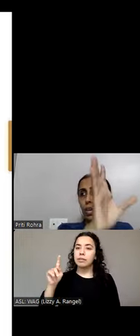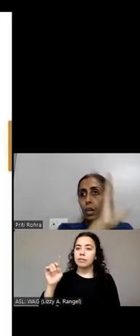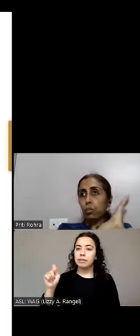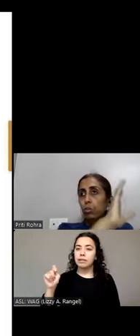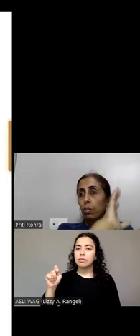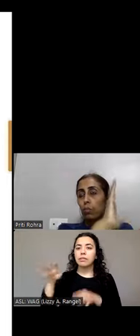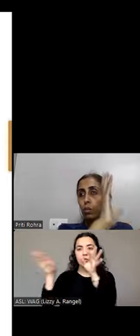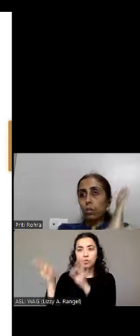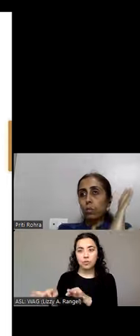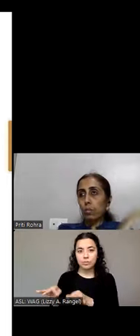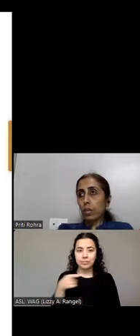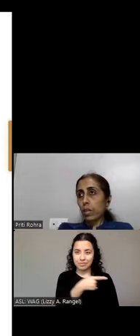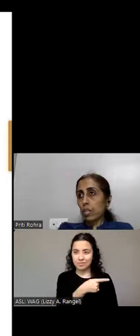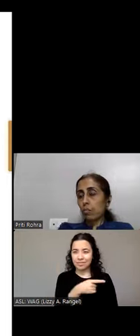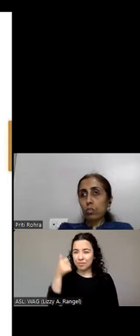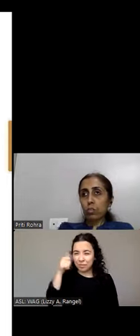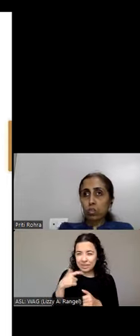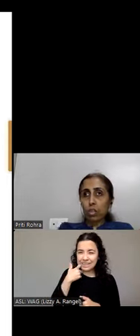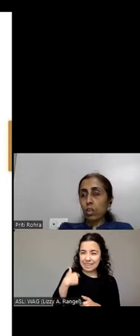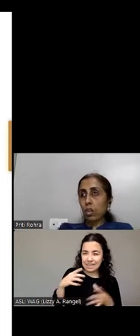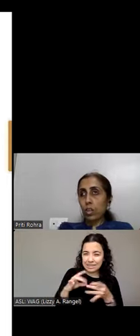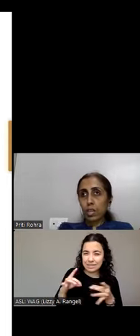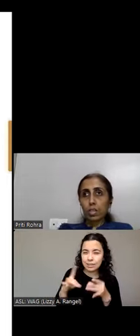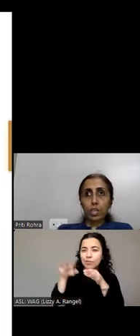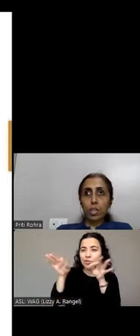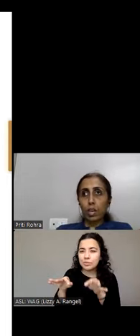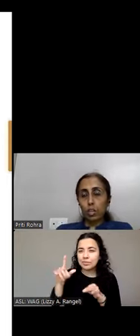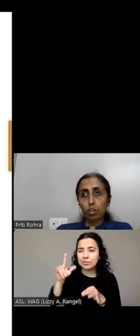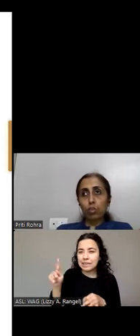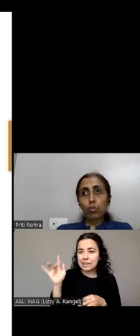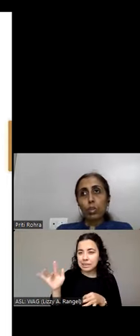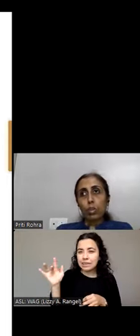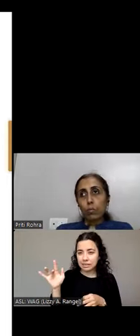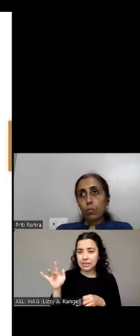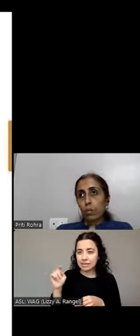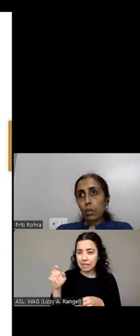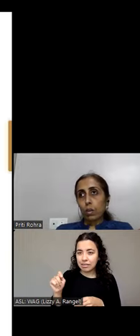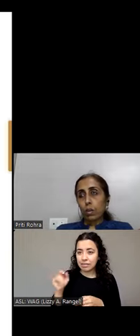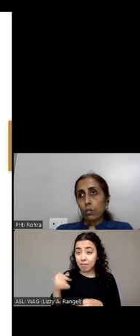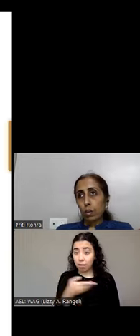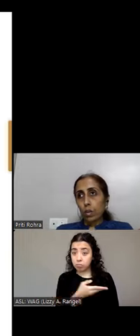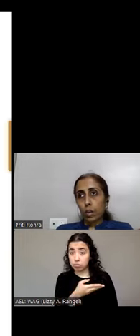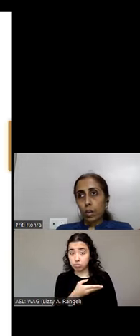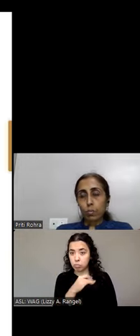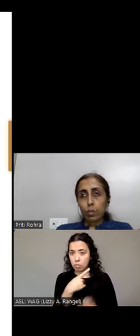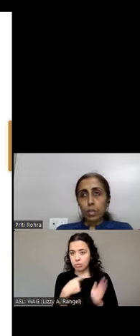I was talking about descriptive link text versus generic link text. And I'll show you another one